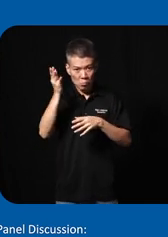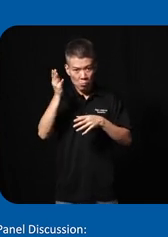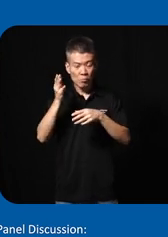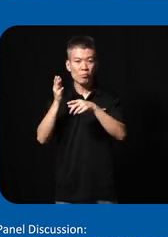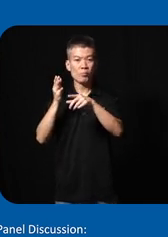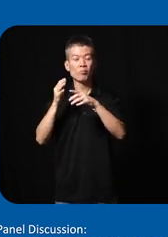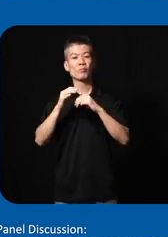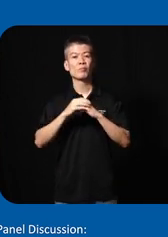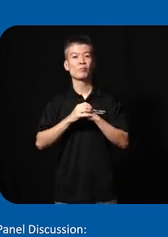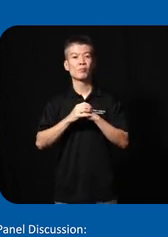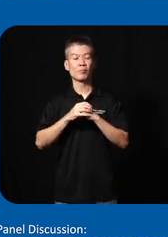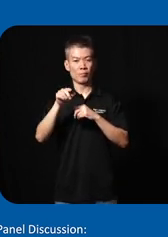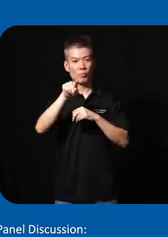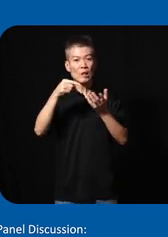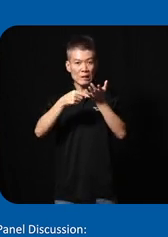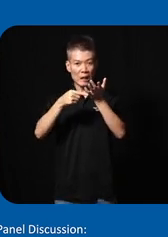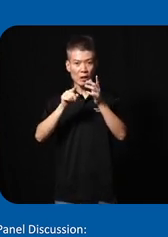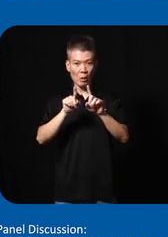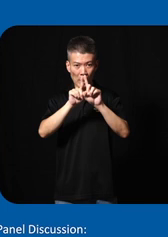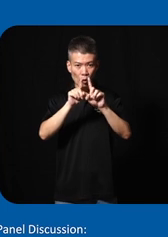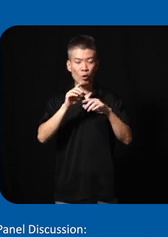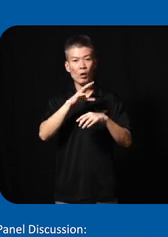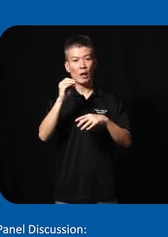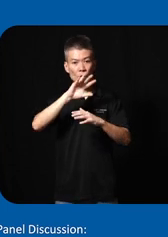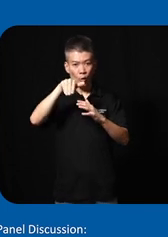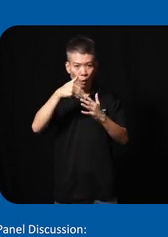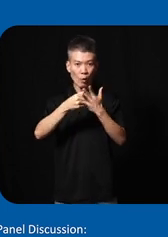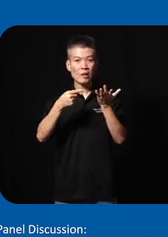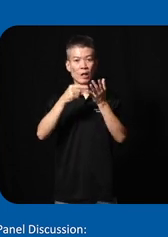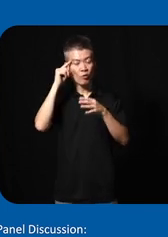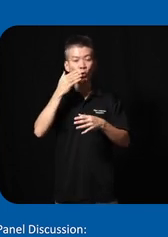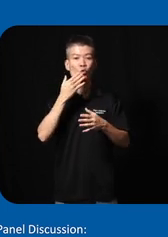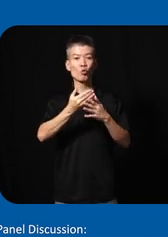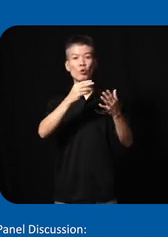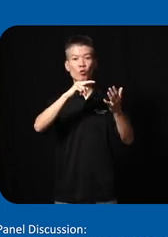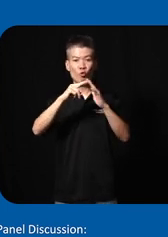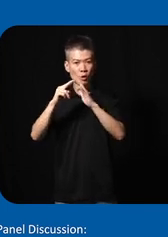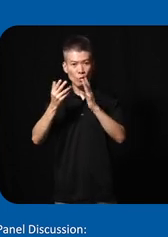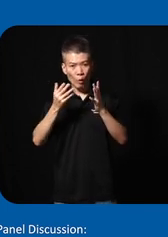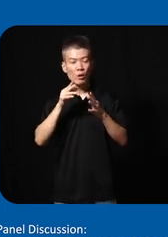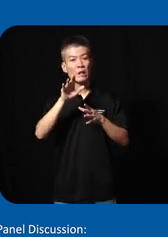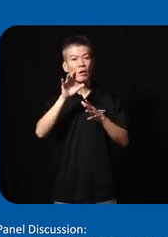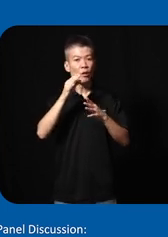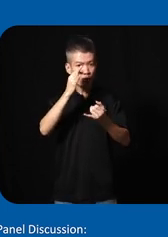the uh technical mentors and the entire tech for good Village what exactly their final Concepts